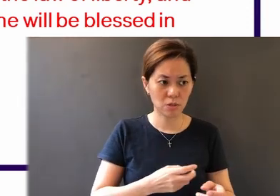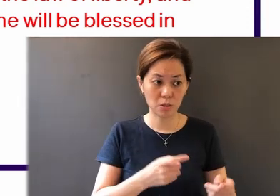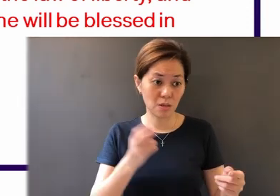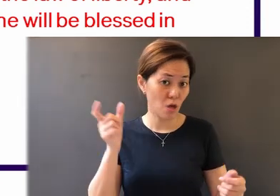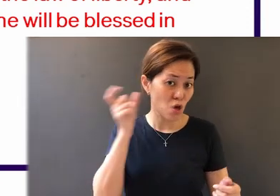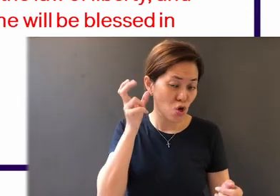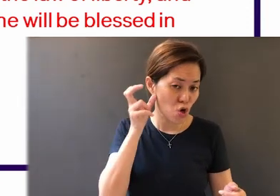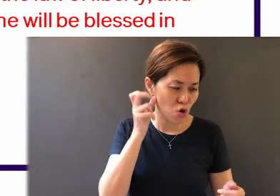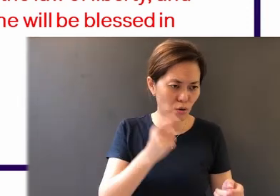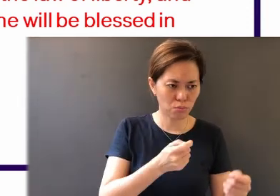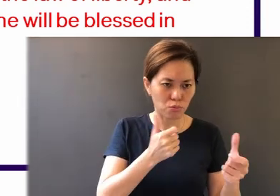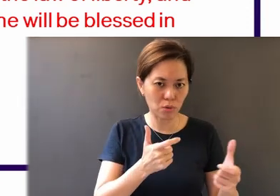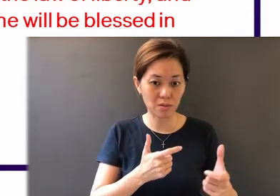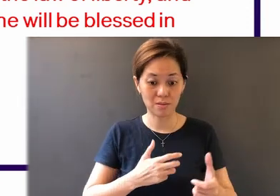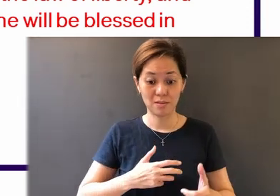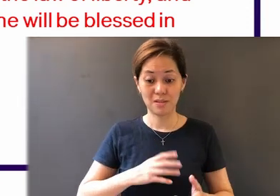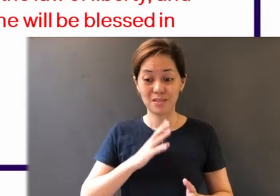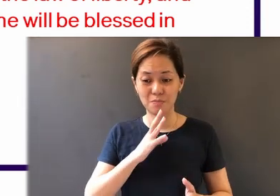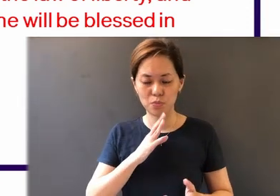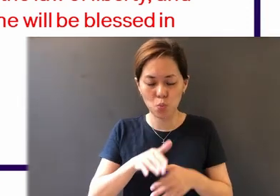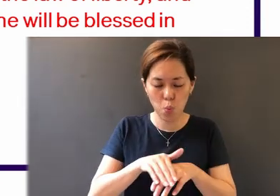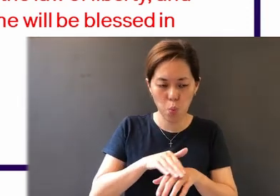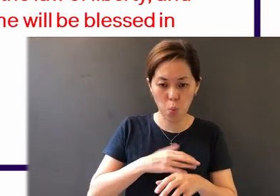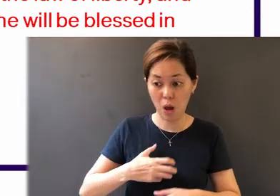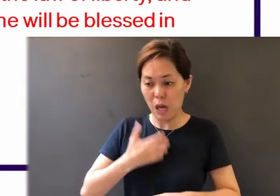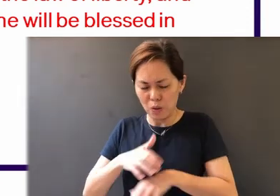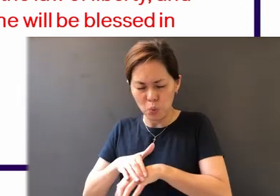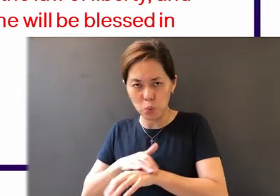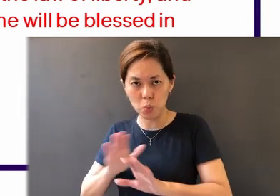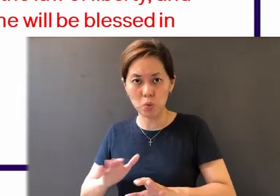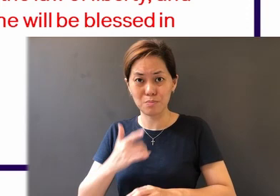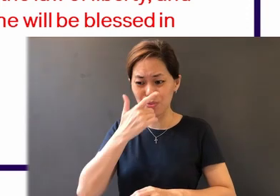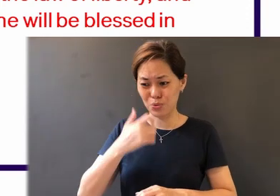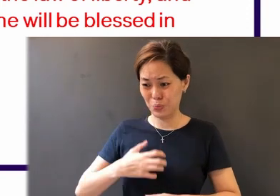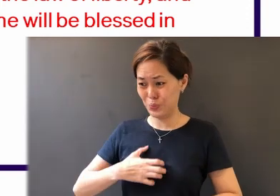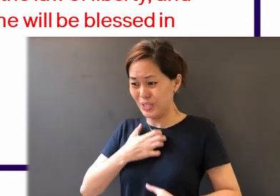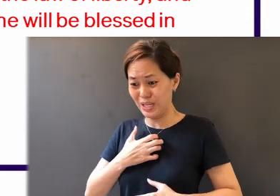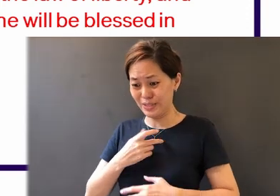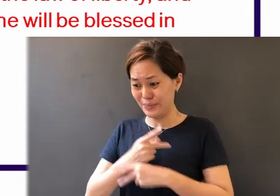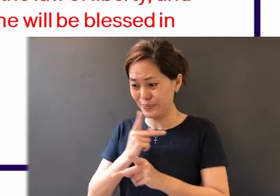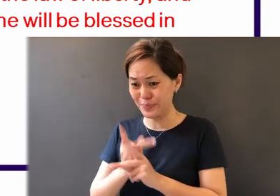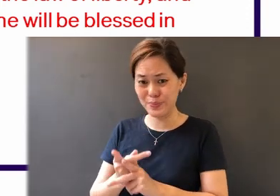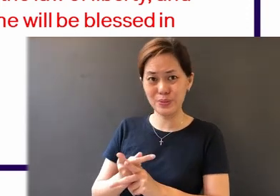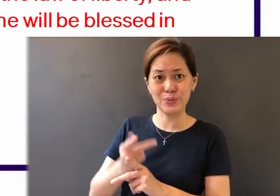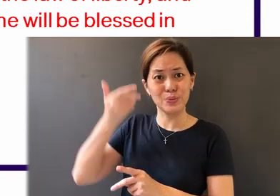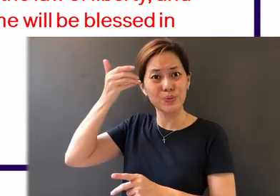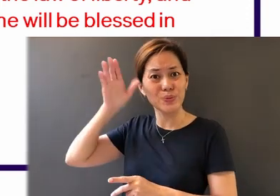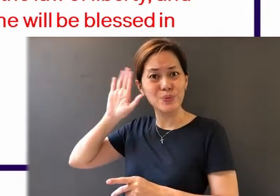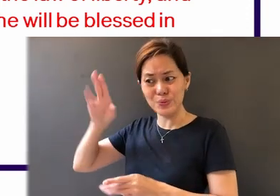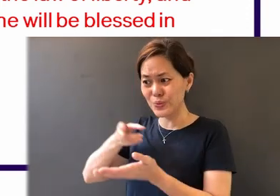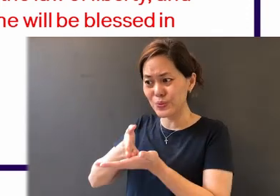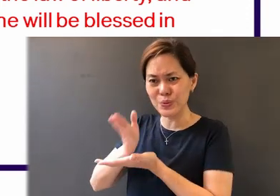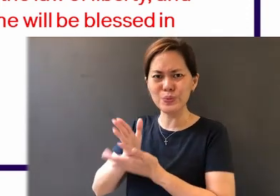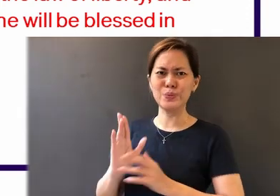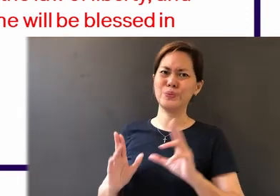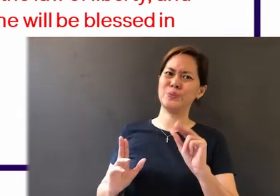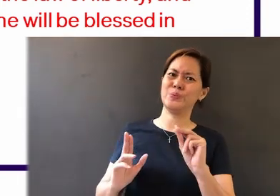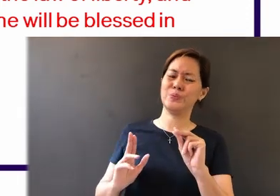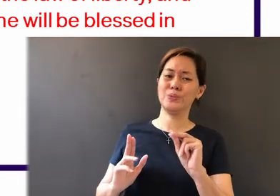to speak, slow to anger; for the anger of man does not produce the righteousness of God. Therefore